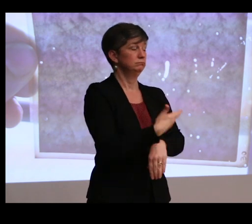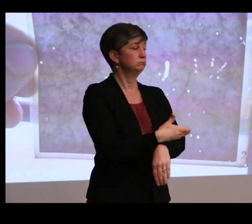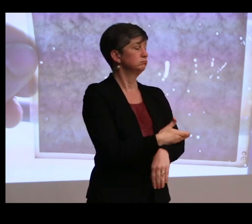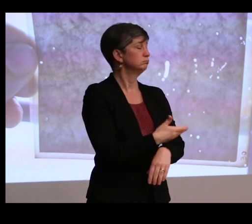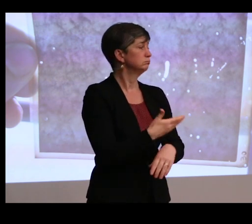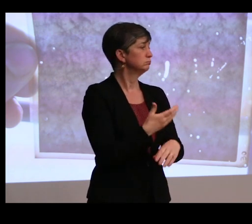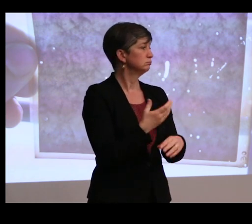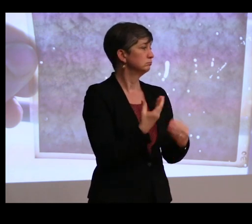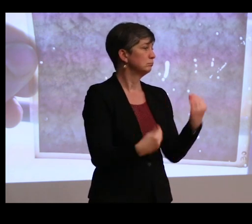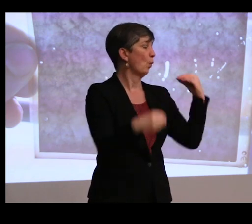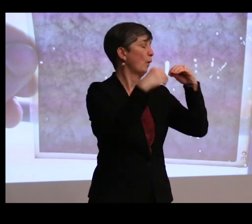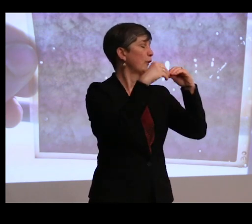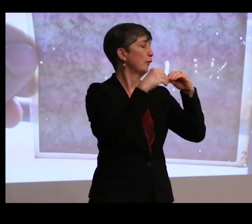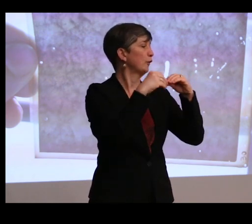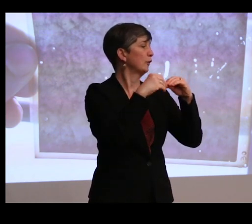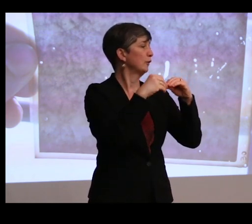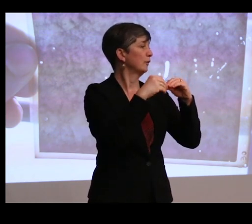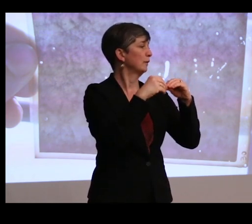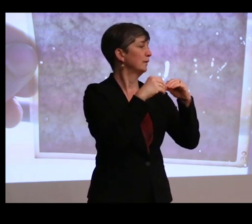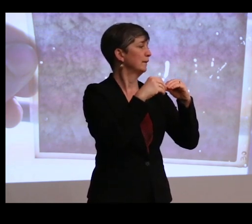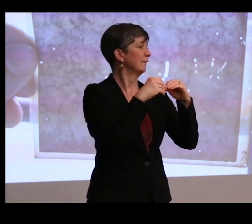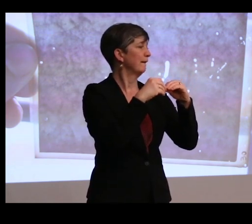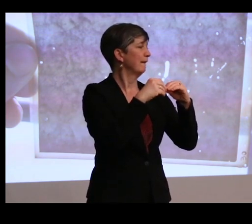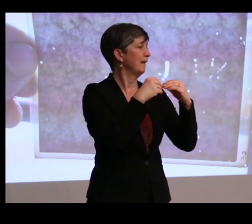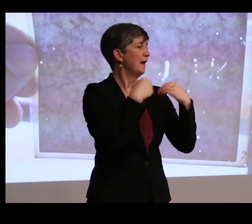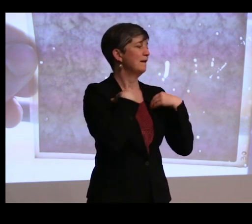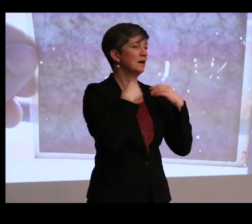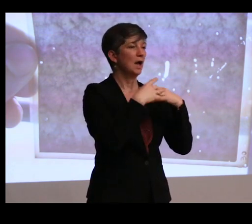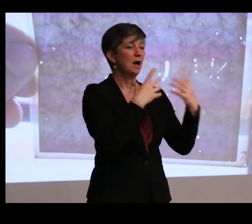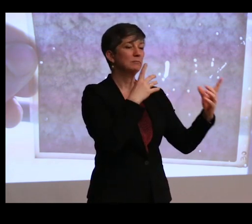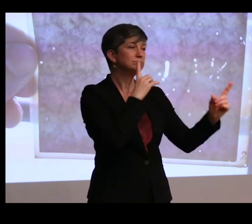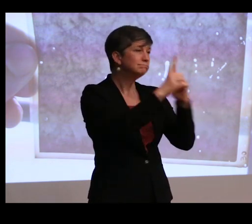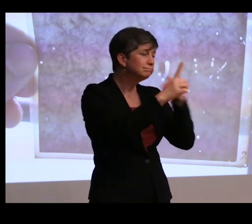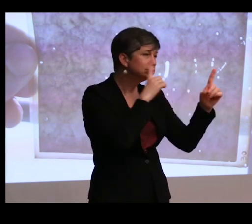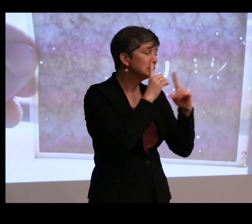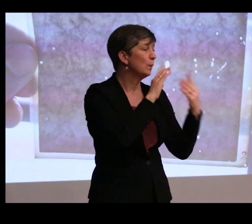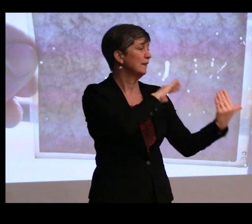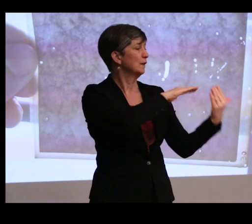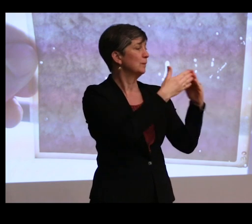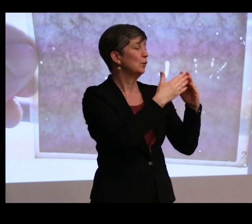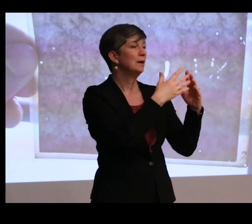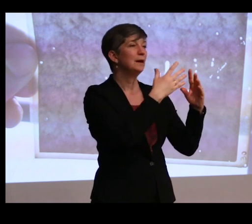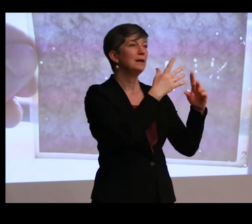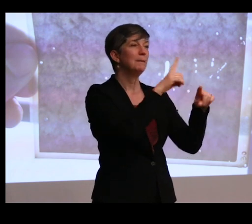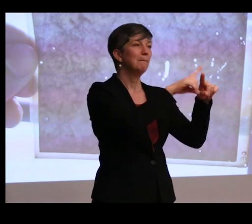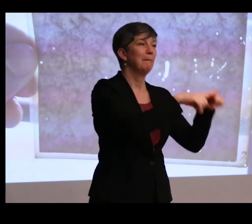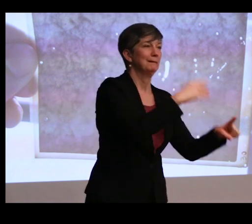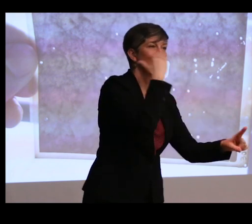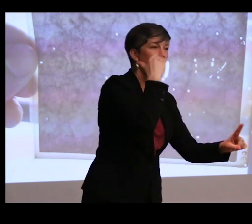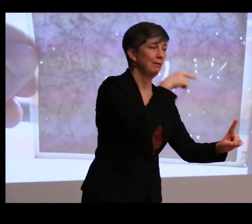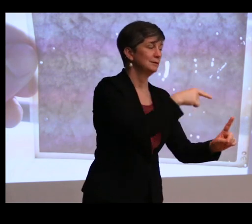in having a more two-way exchange with community-based knowledge and bringing